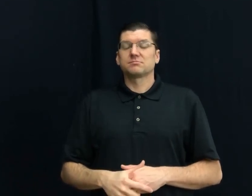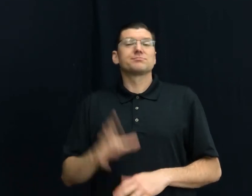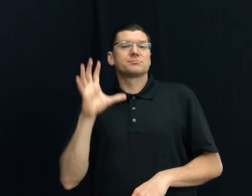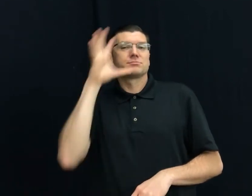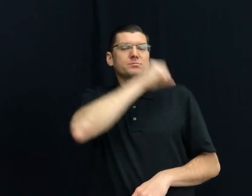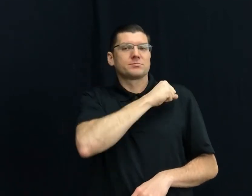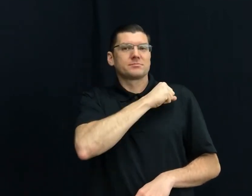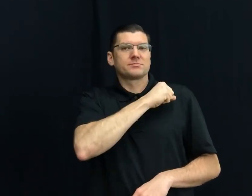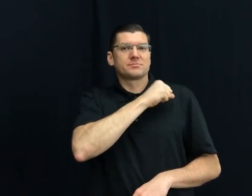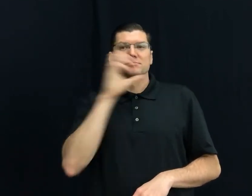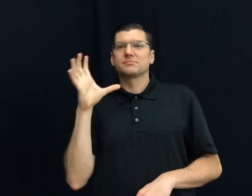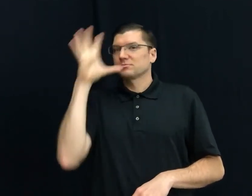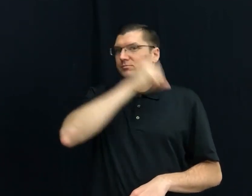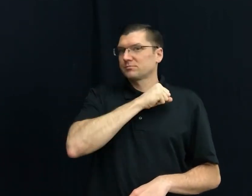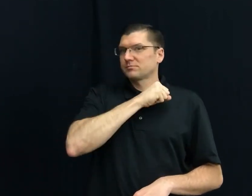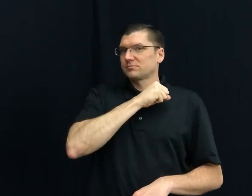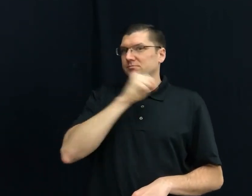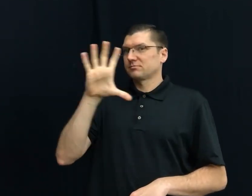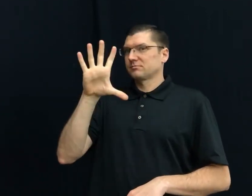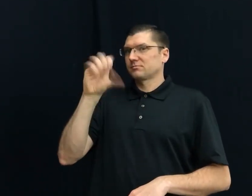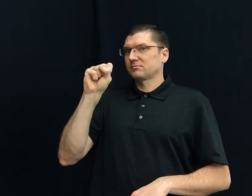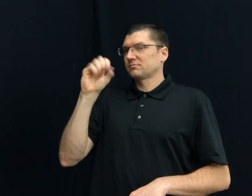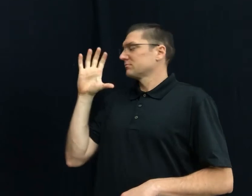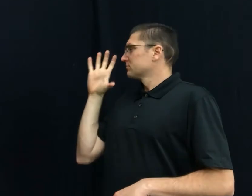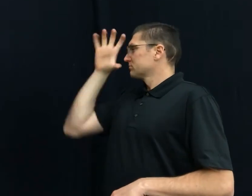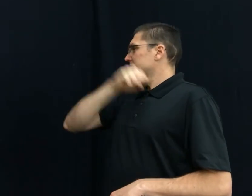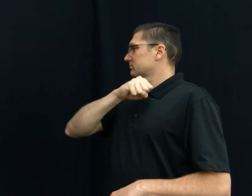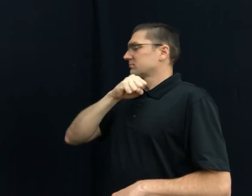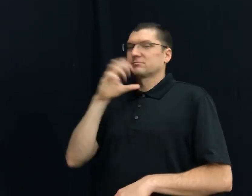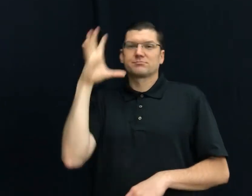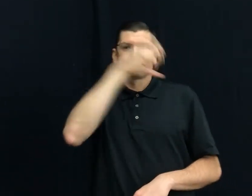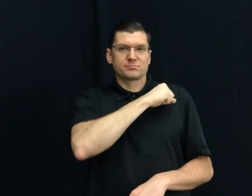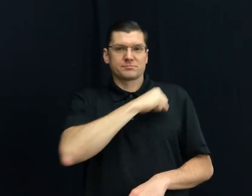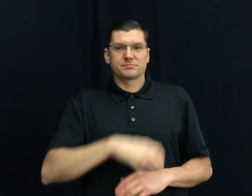23) ASSUMATION (guess)